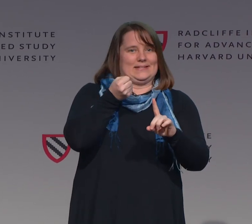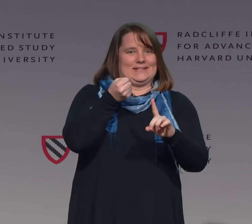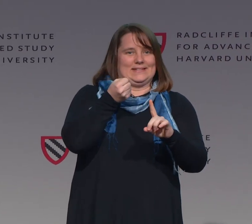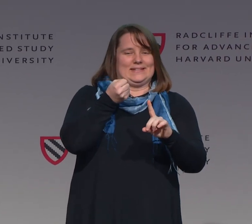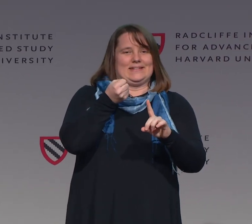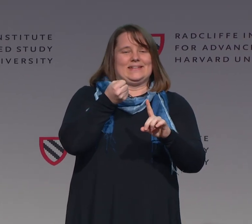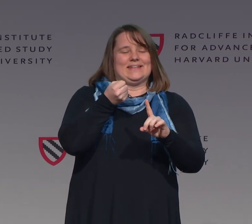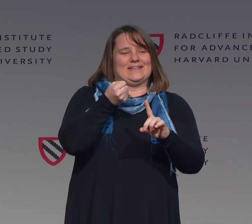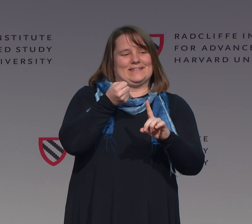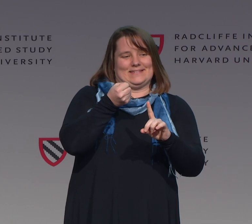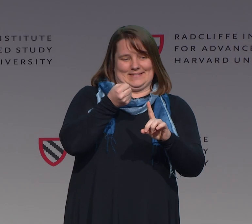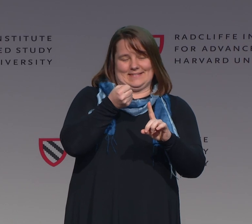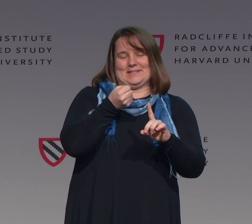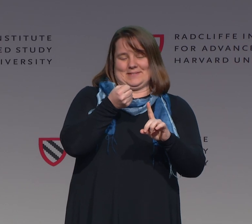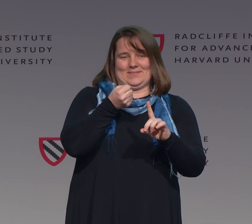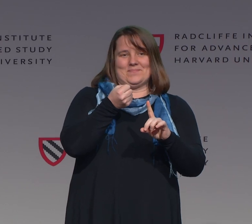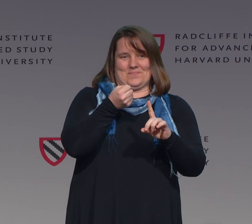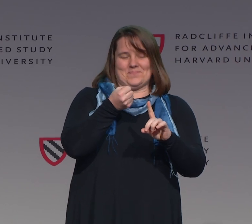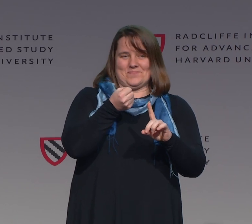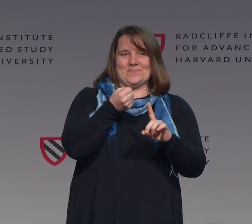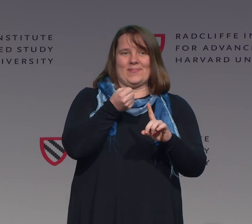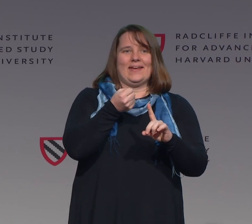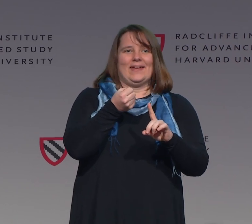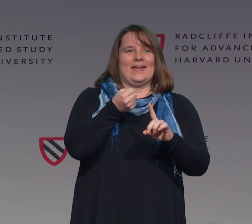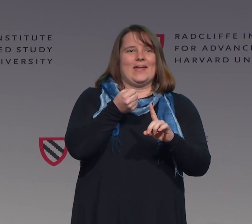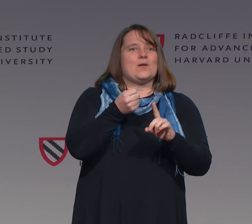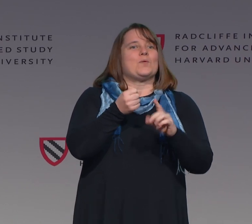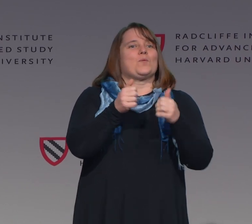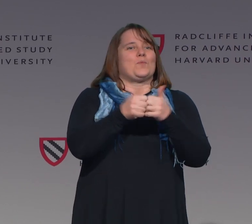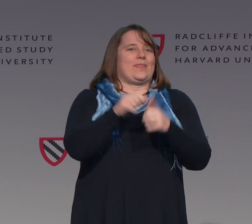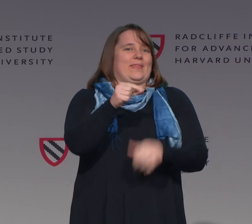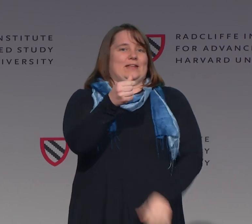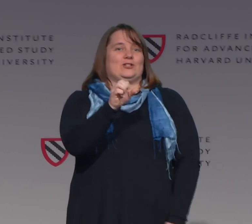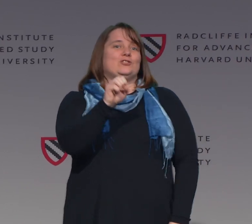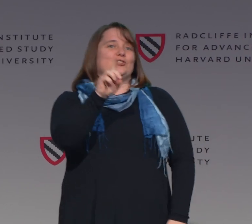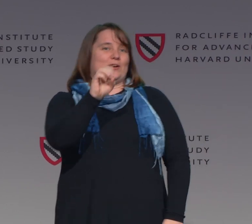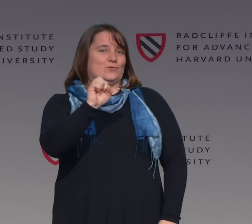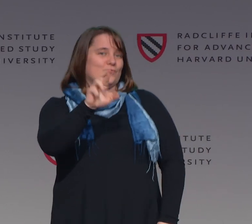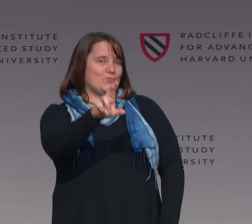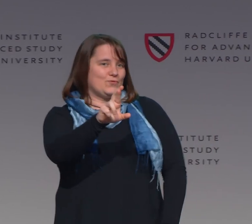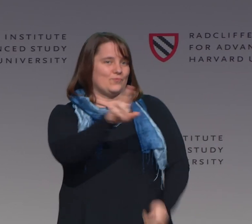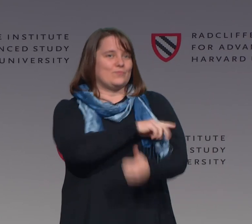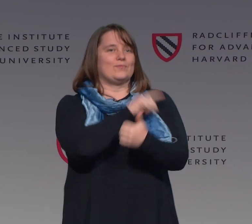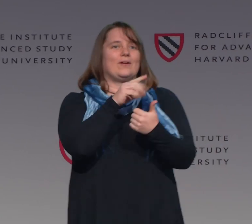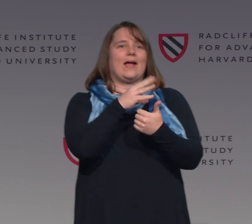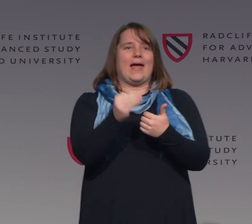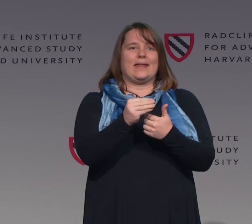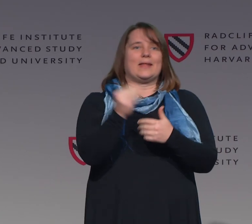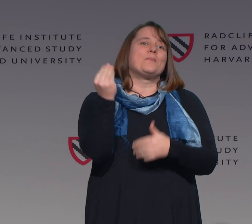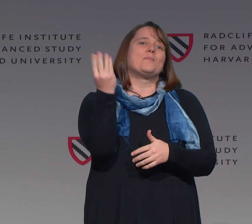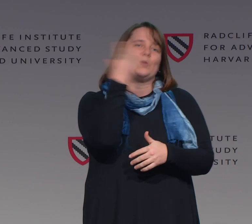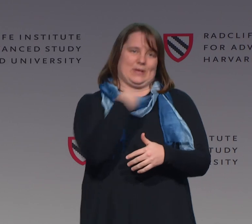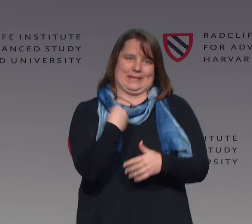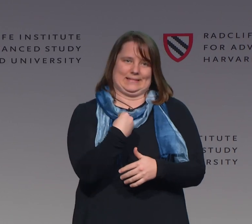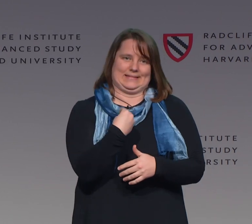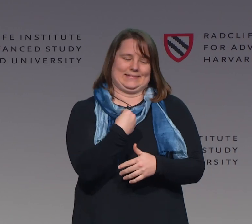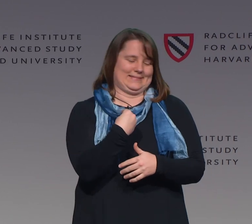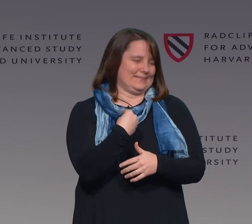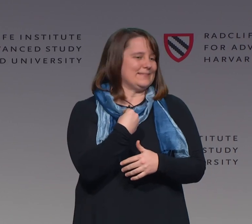about how sign language in that communication impacts interactions, specifically pertaining